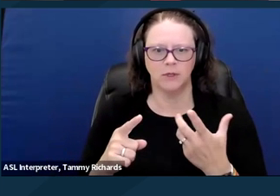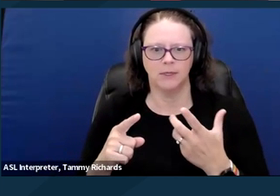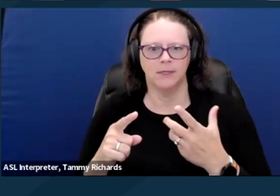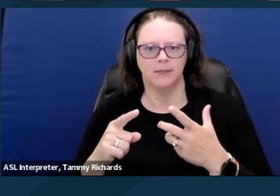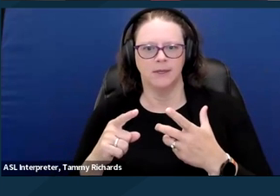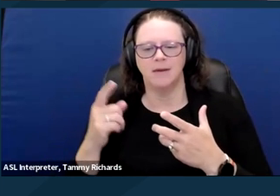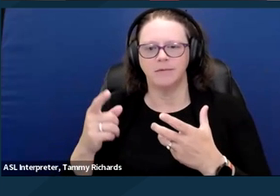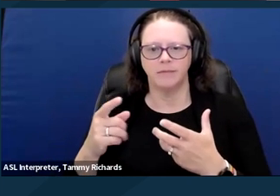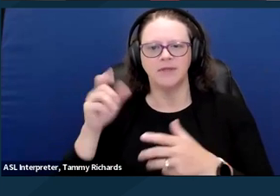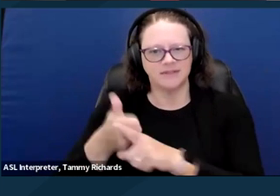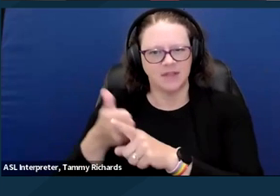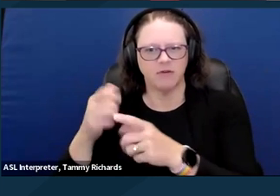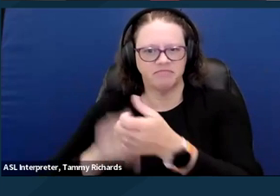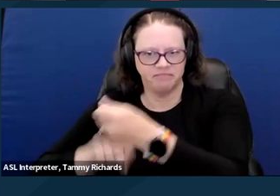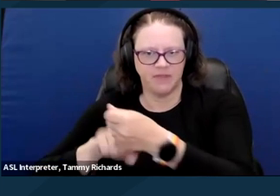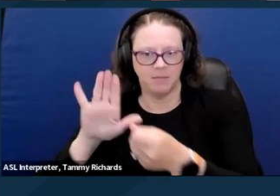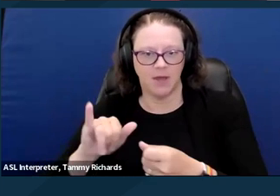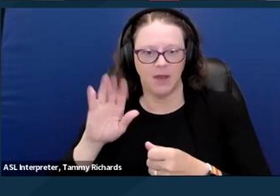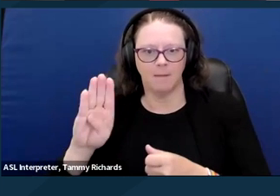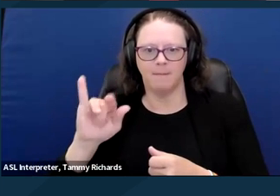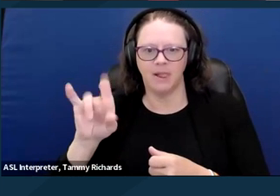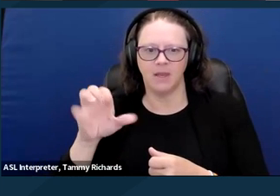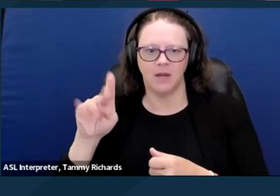and increase involuntary treatment statewide.